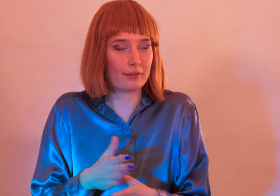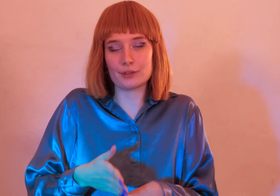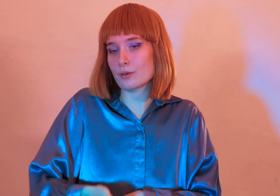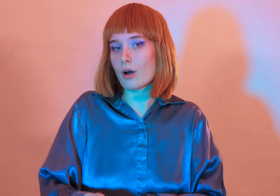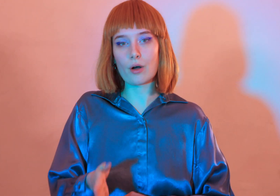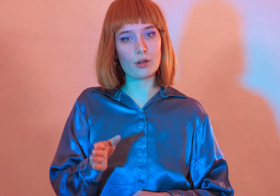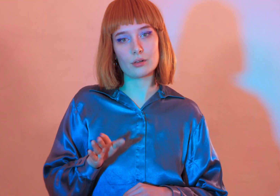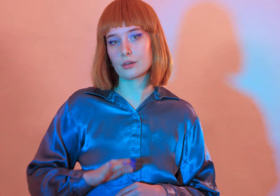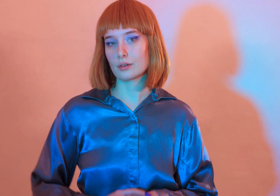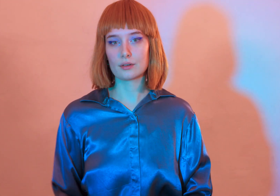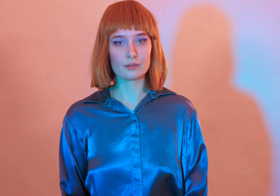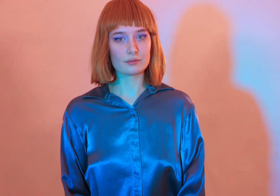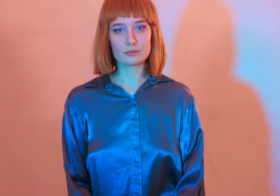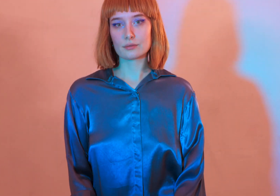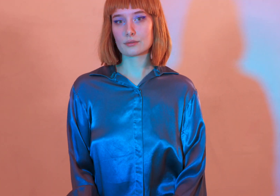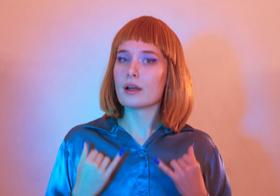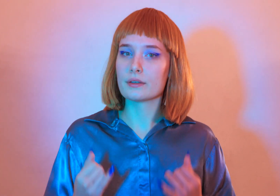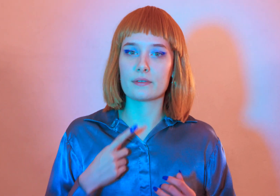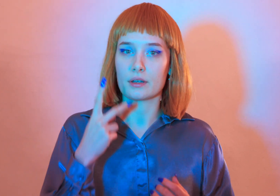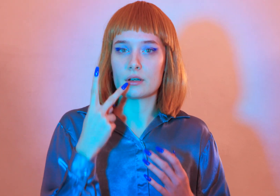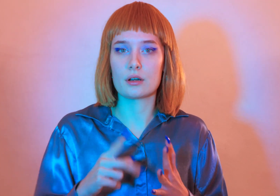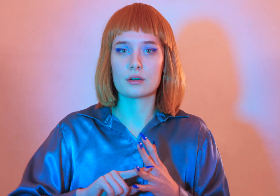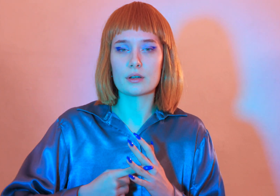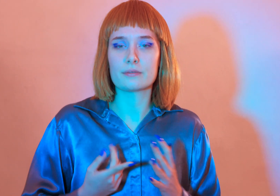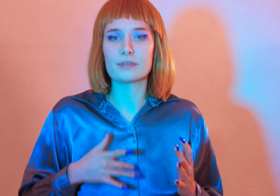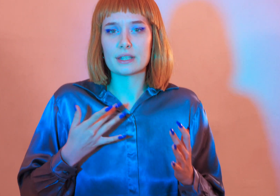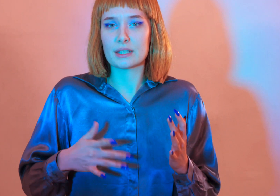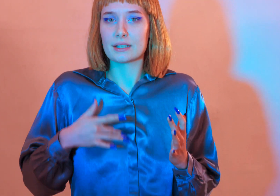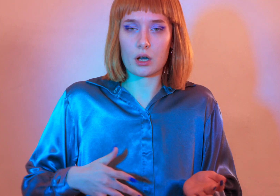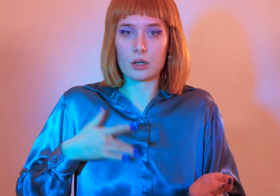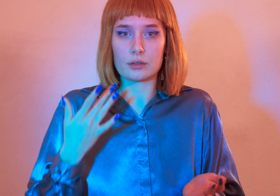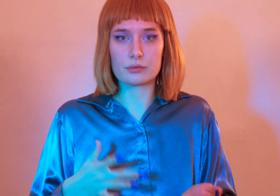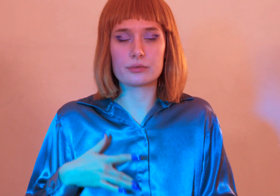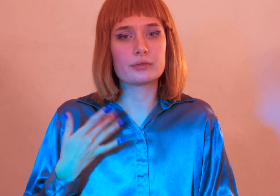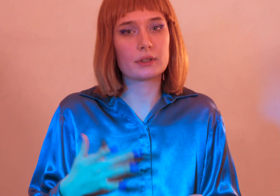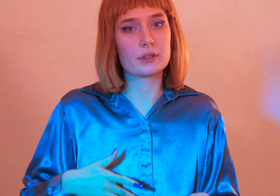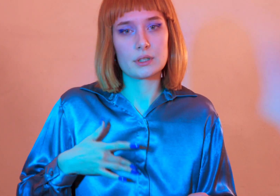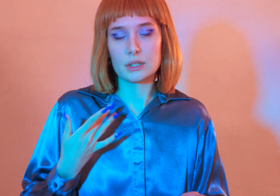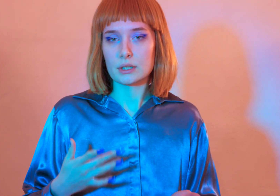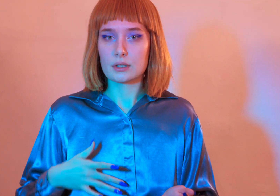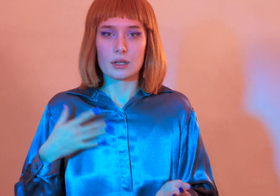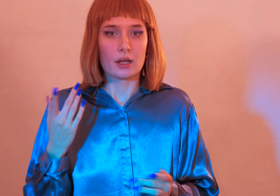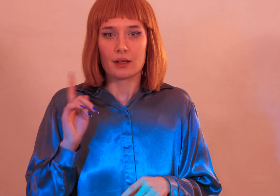now i’m out here thinking that our love was just a buffer after all